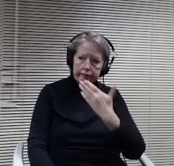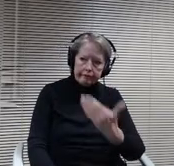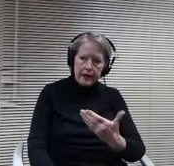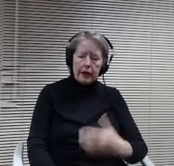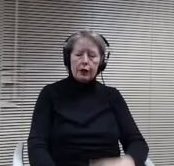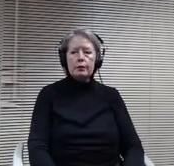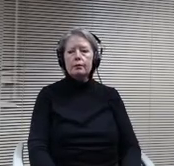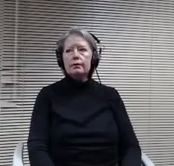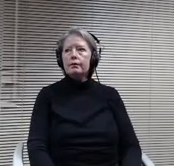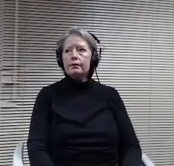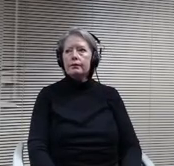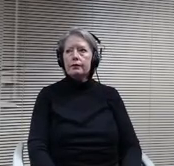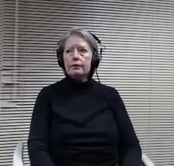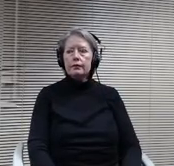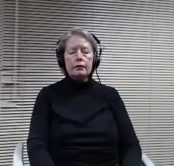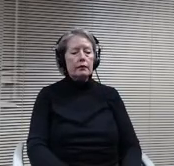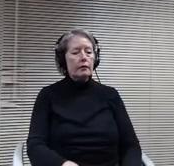Thank you Lisa Mike.